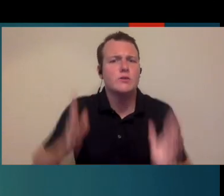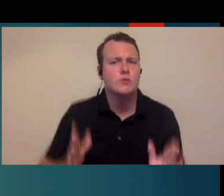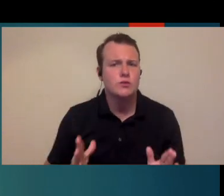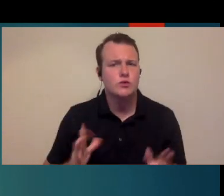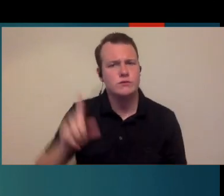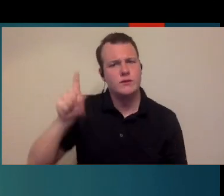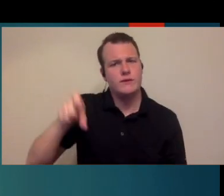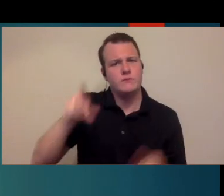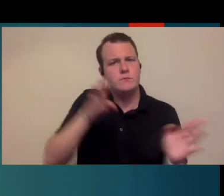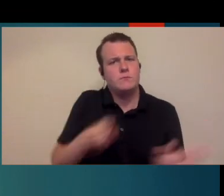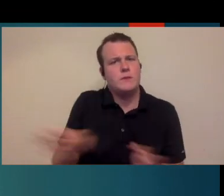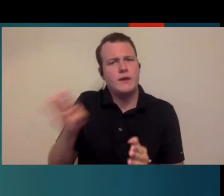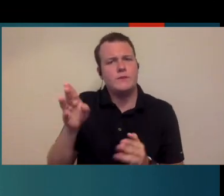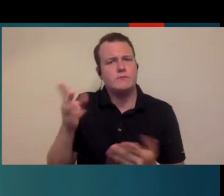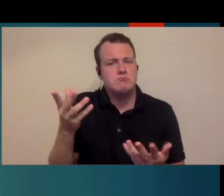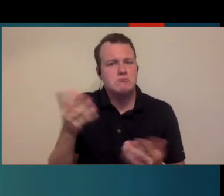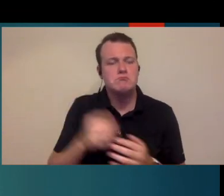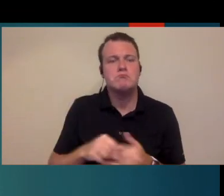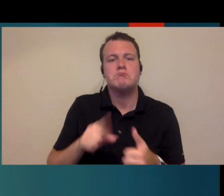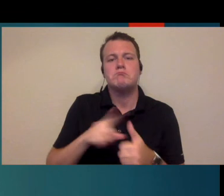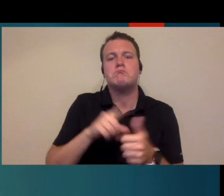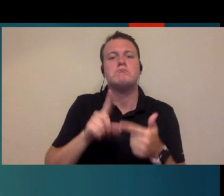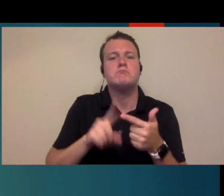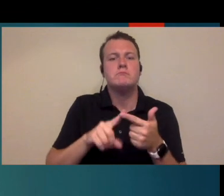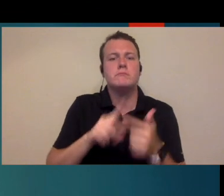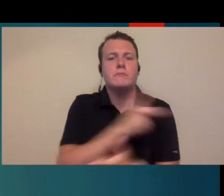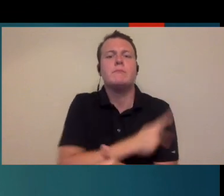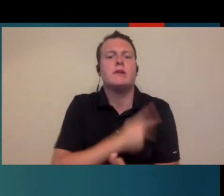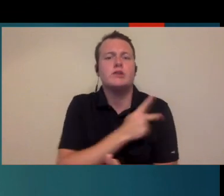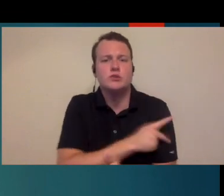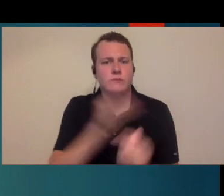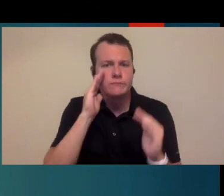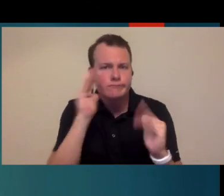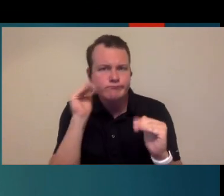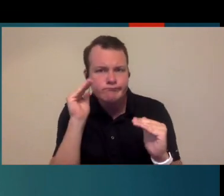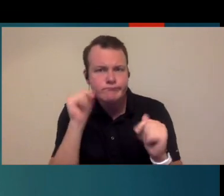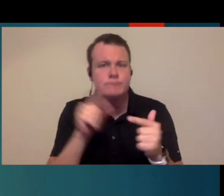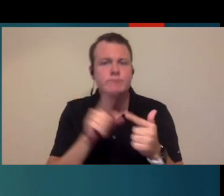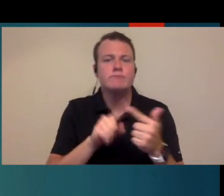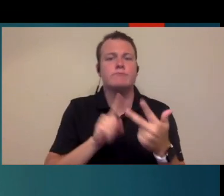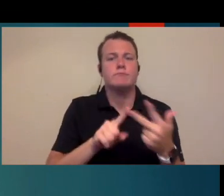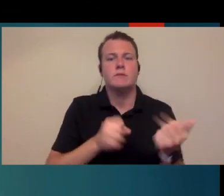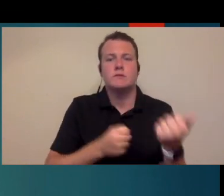do you need to plan for how many patients do you expect to see how many